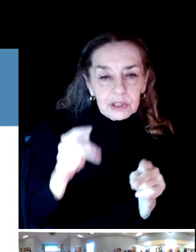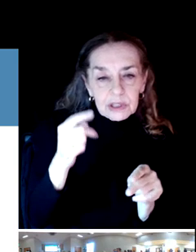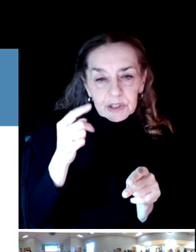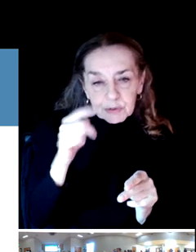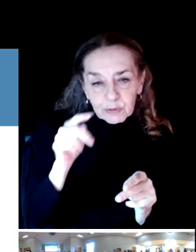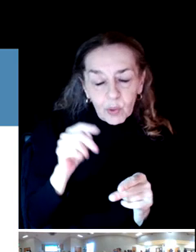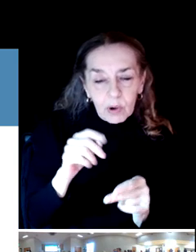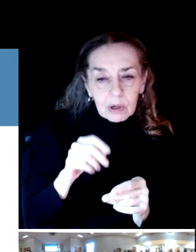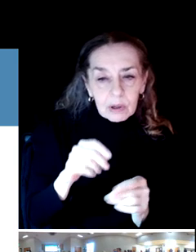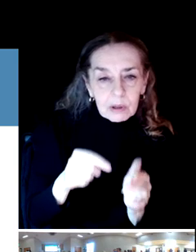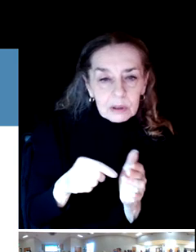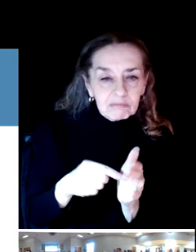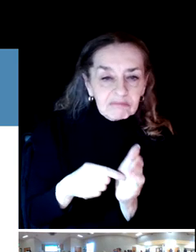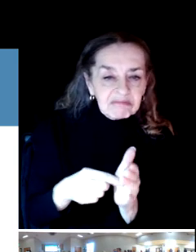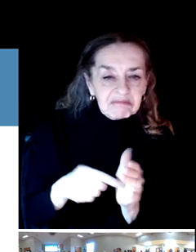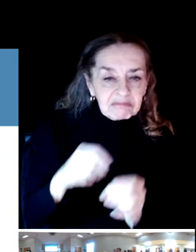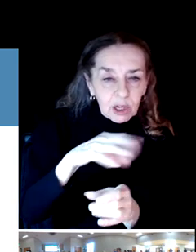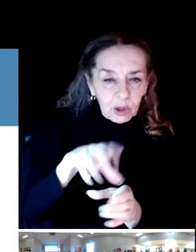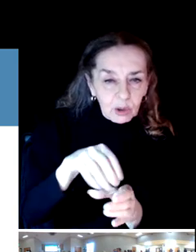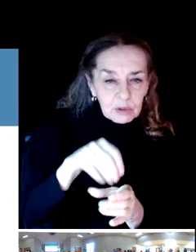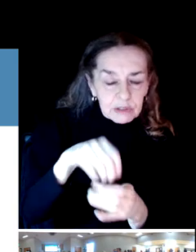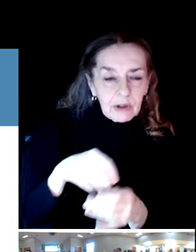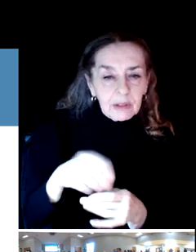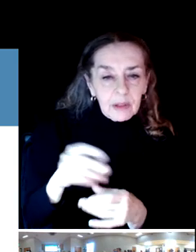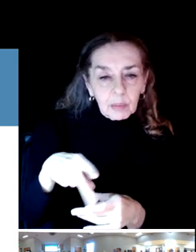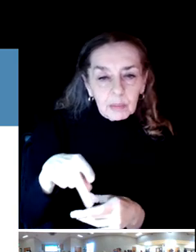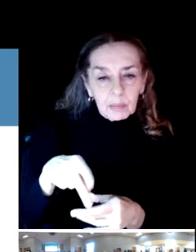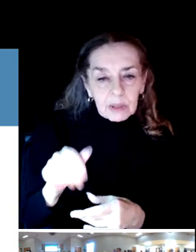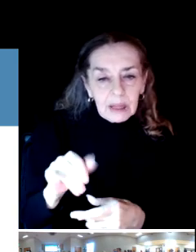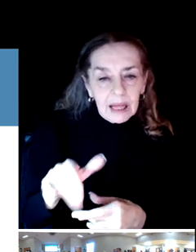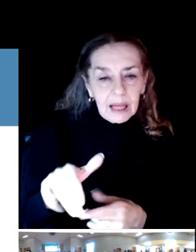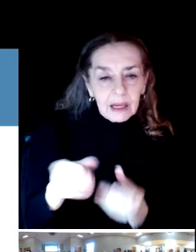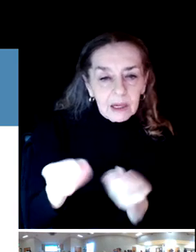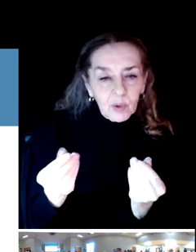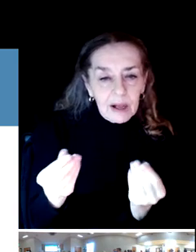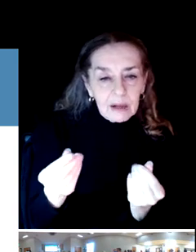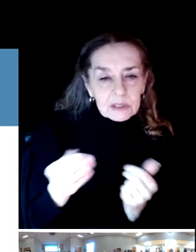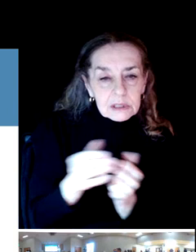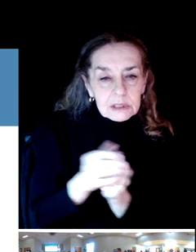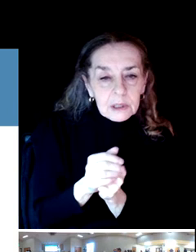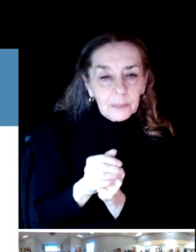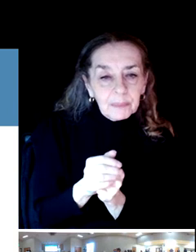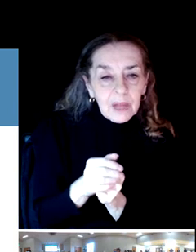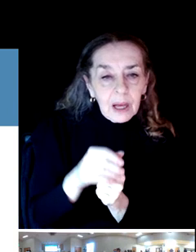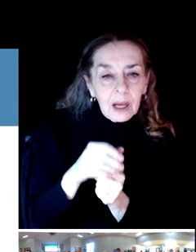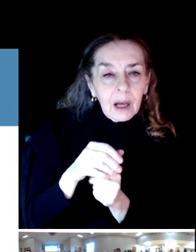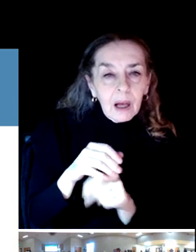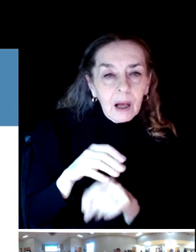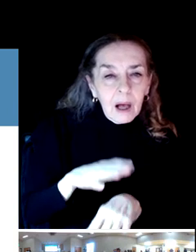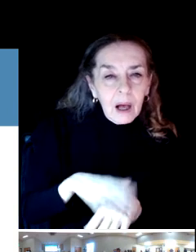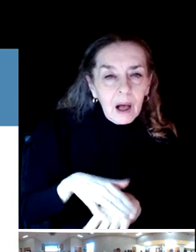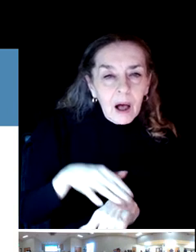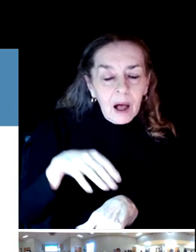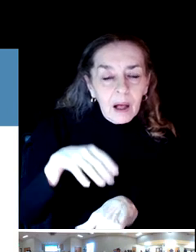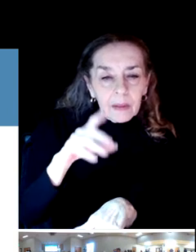Bike paths to promote activity and safety, we heard a little bit about different kinds